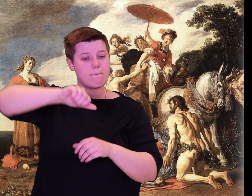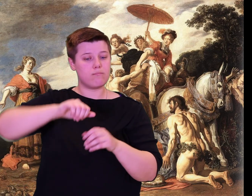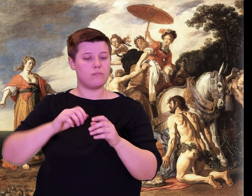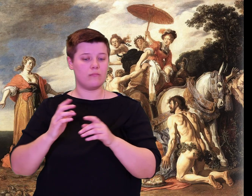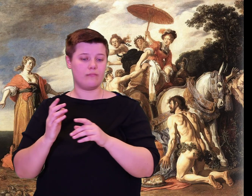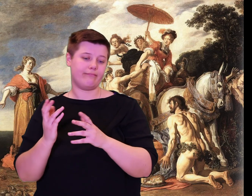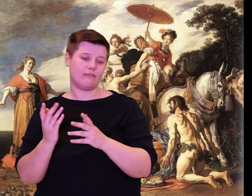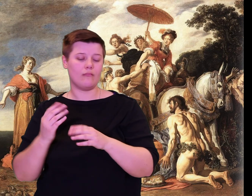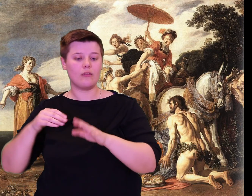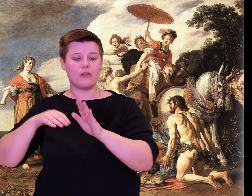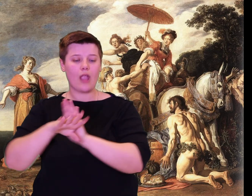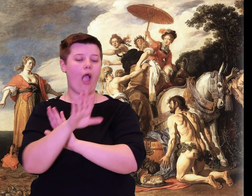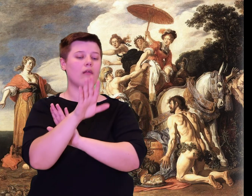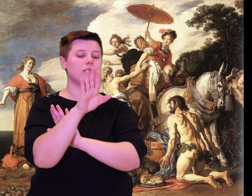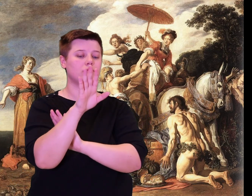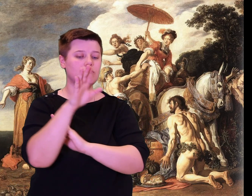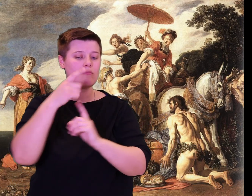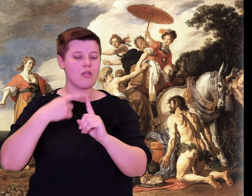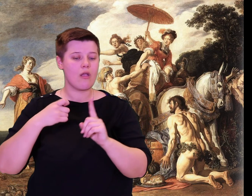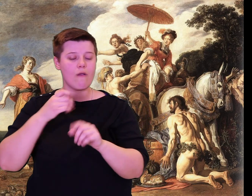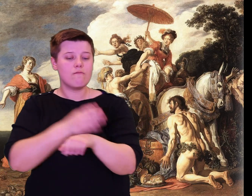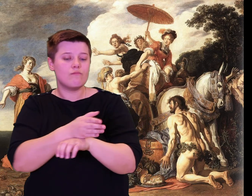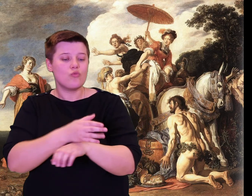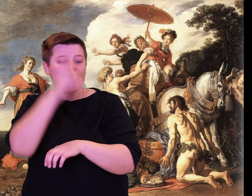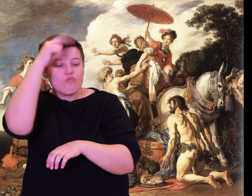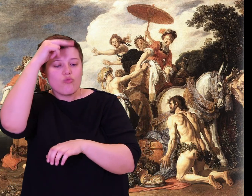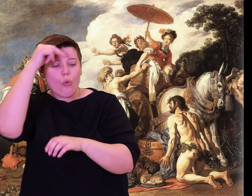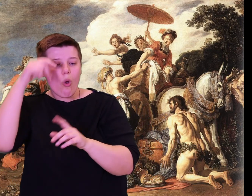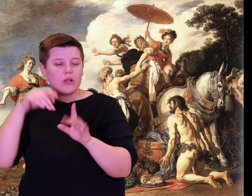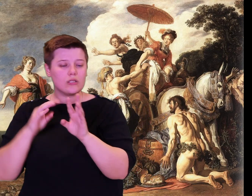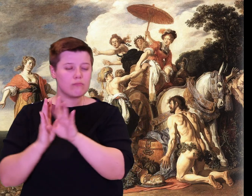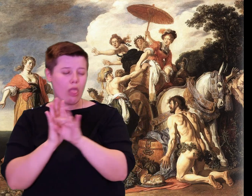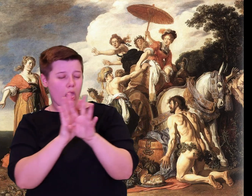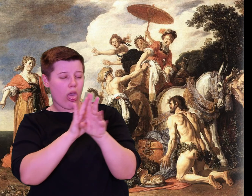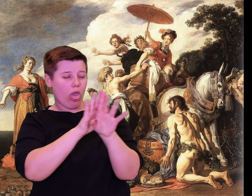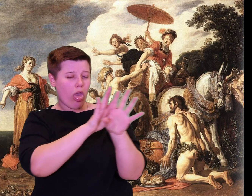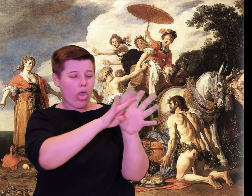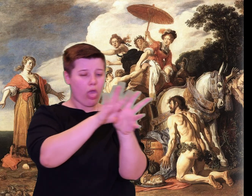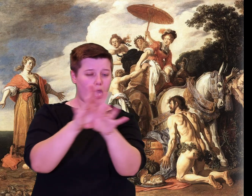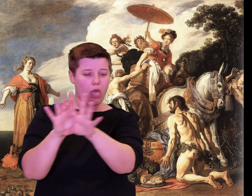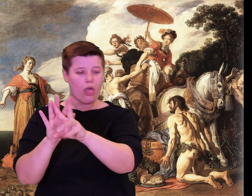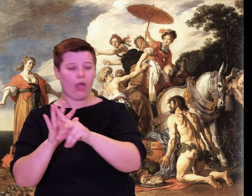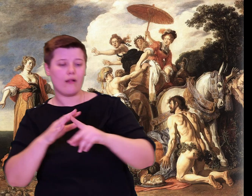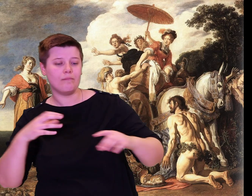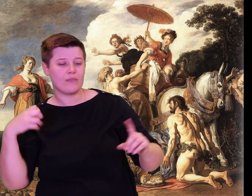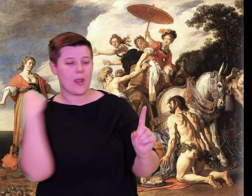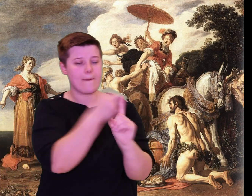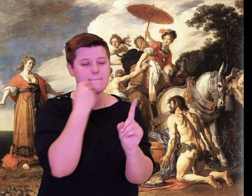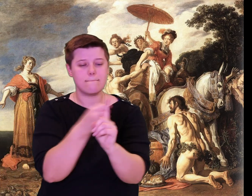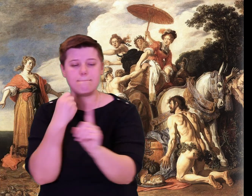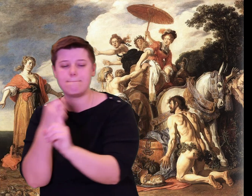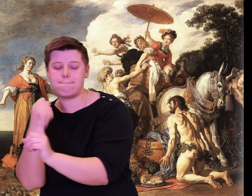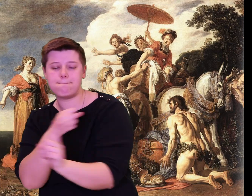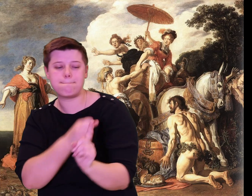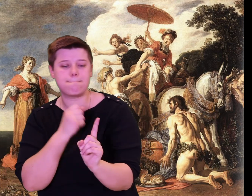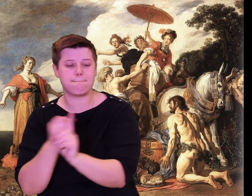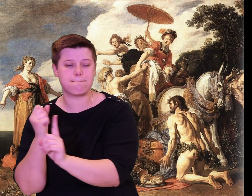But some said they should leave it to pacify the gods. So it would be.